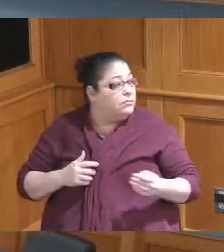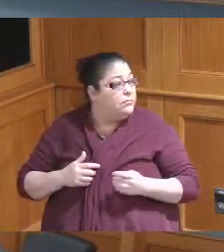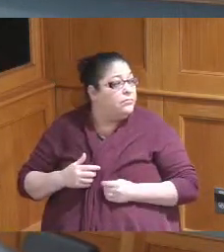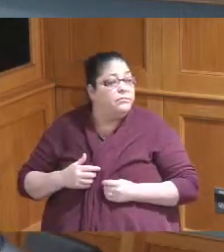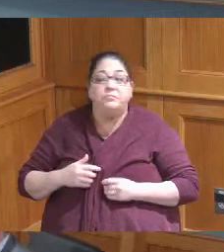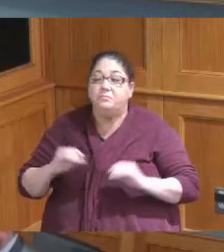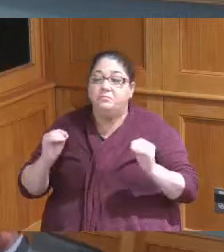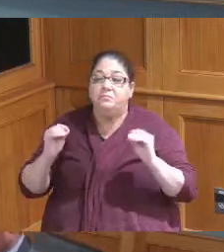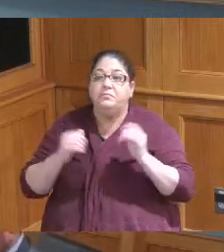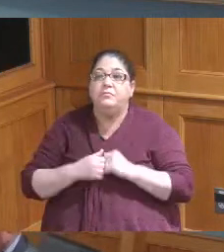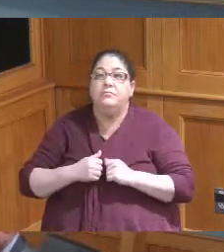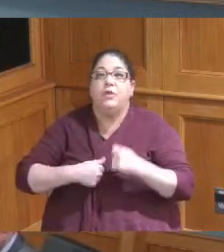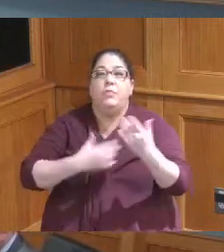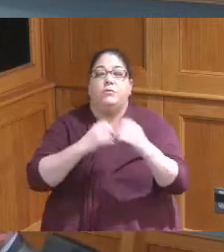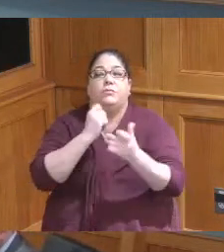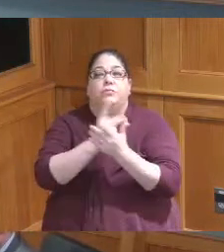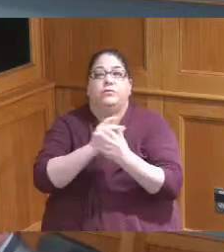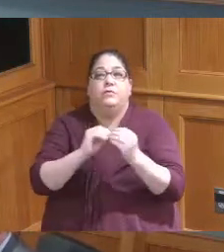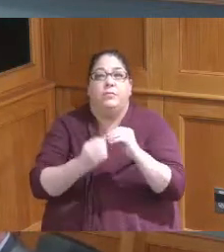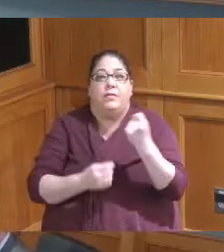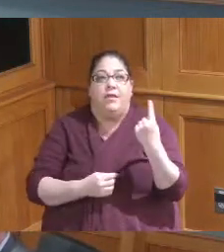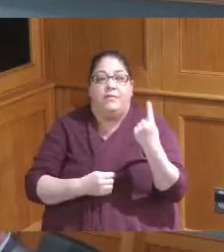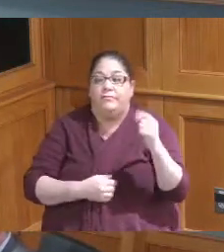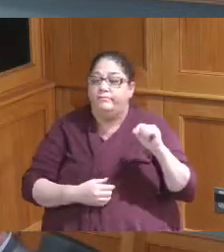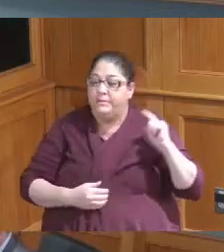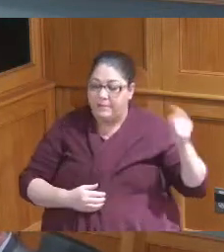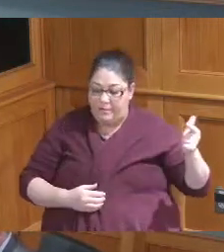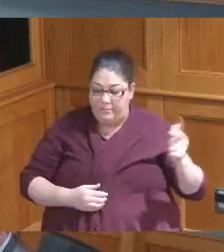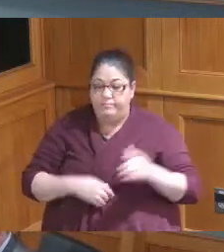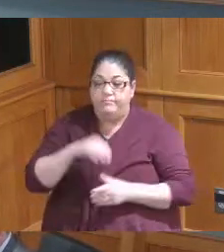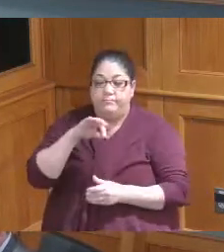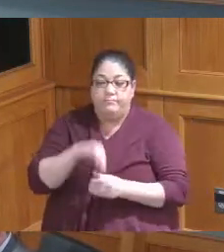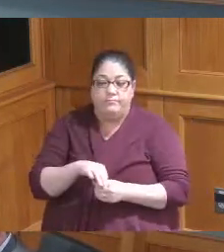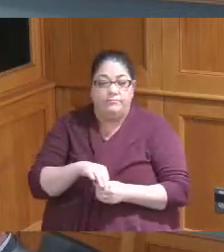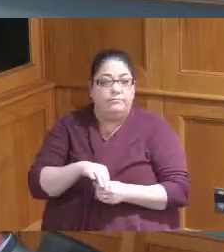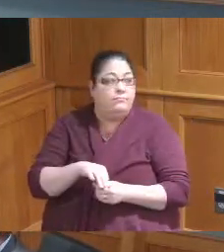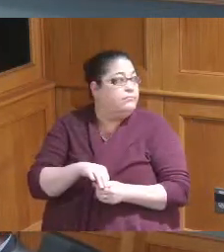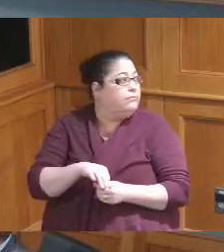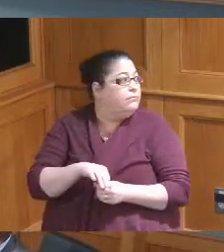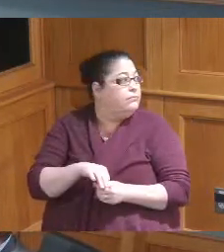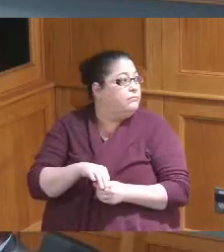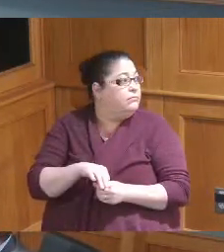make a motion to approve item number 11. second Commissioner Drake I'm sorry Commissioner Reece